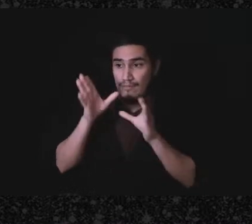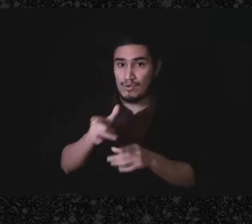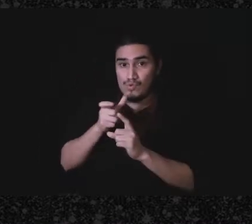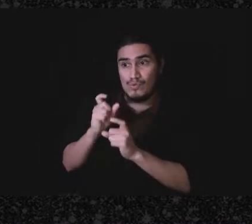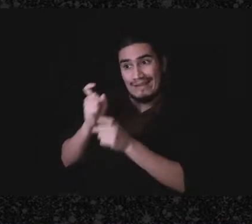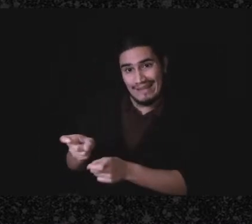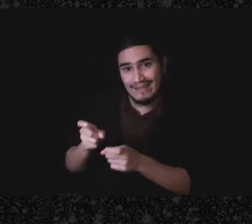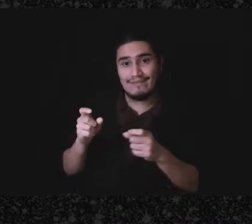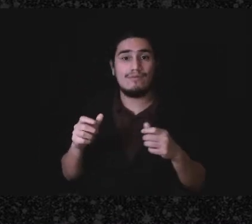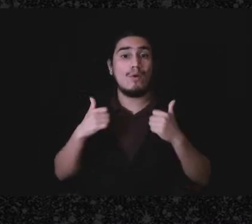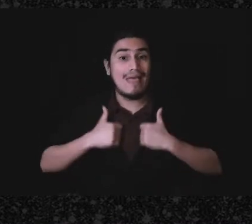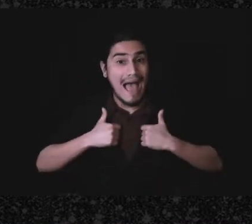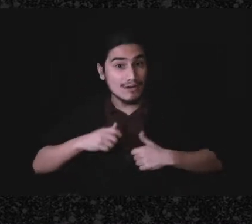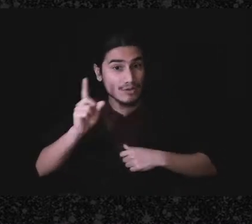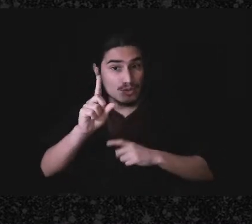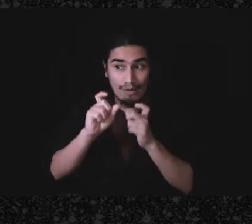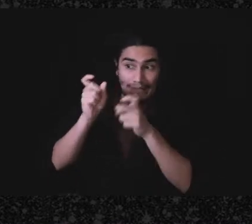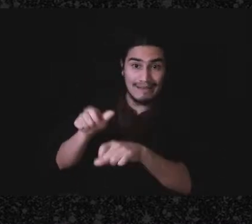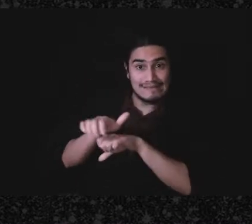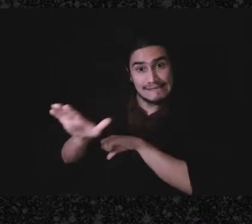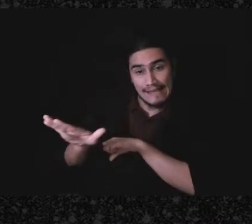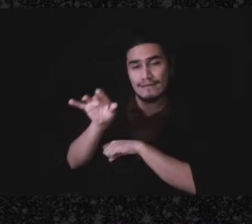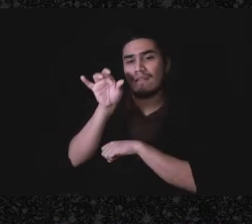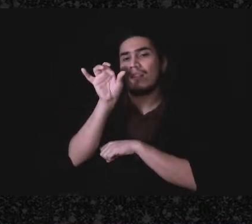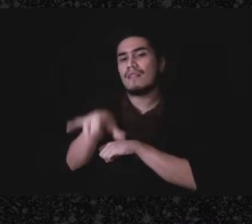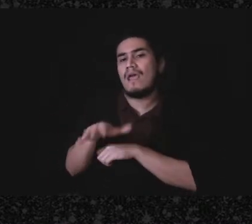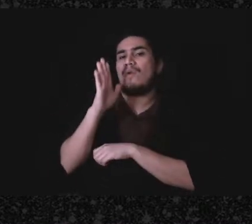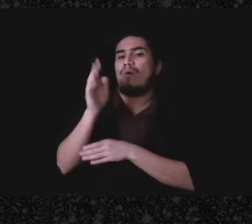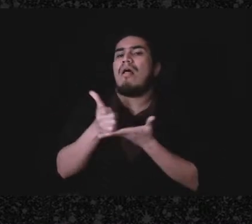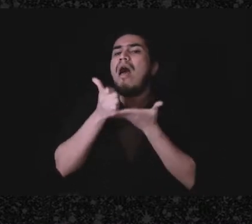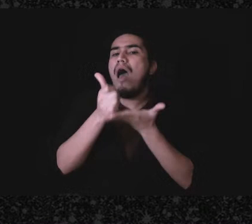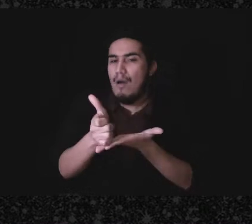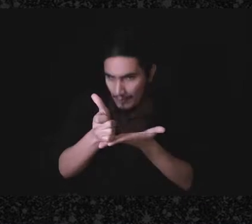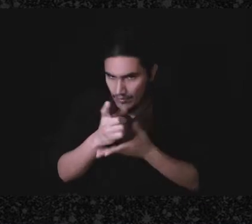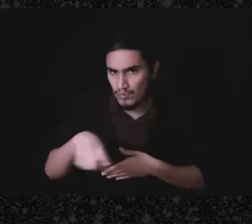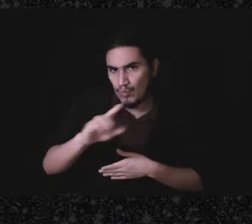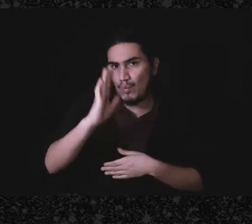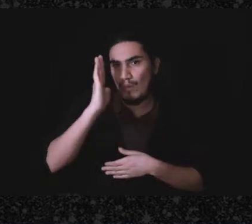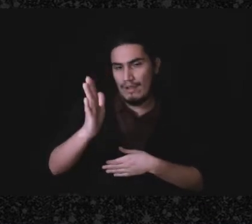it was gifted to that, you know, that will help you. So just show the complete picture if they